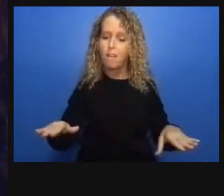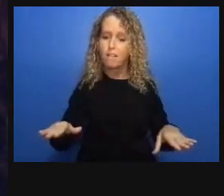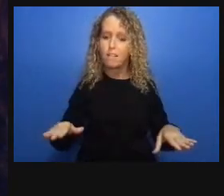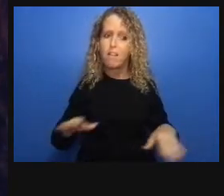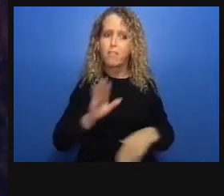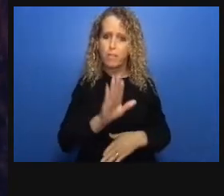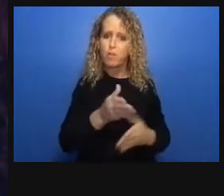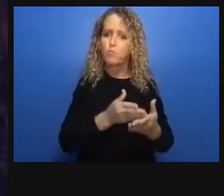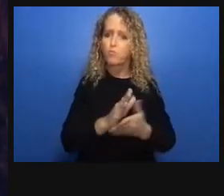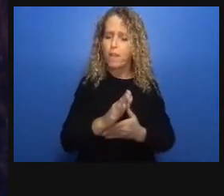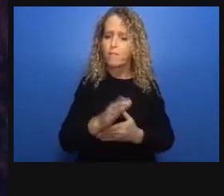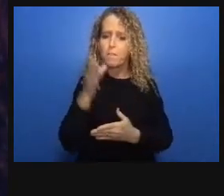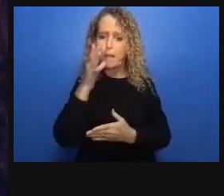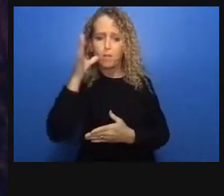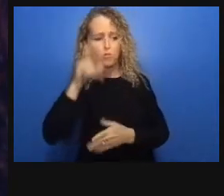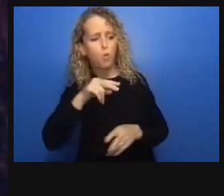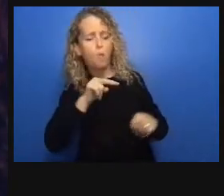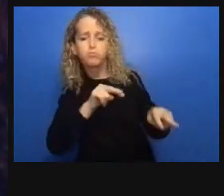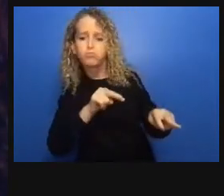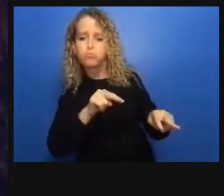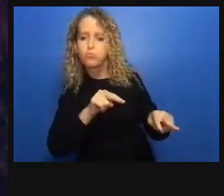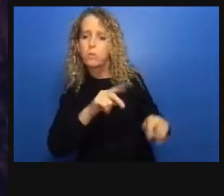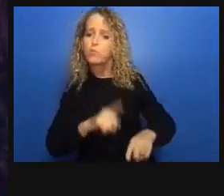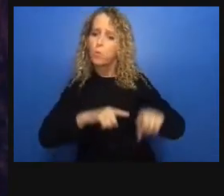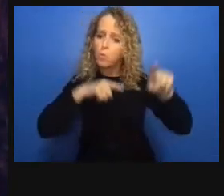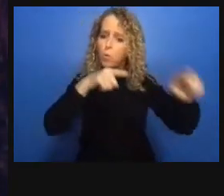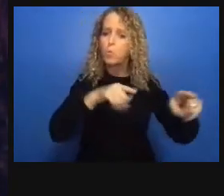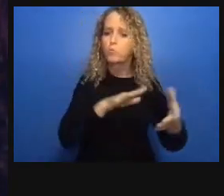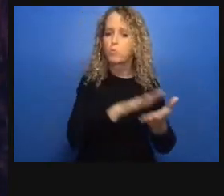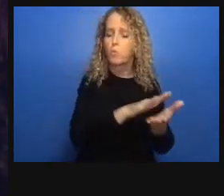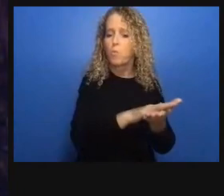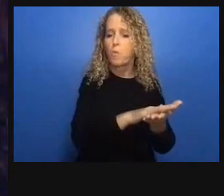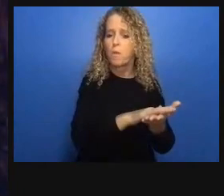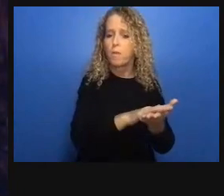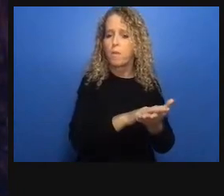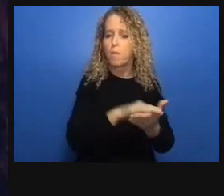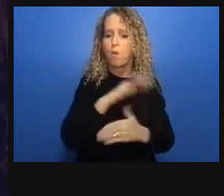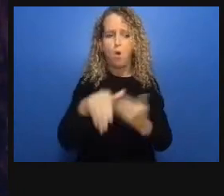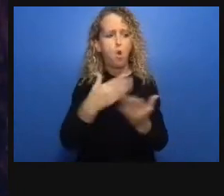that came up in the report that was brought forward by this group and i'm just wondering